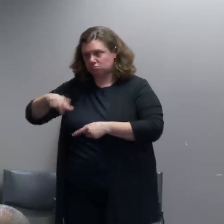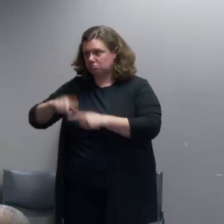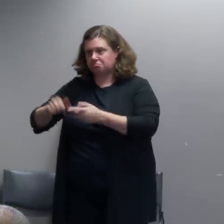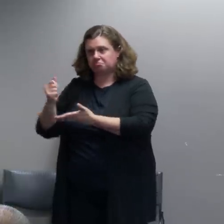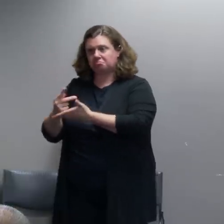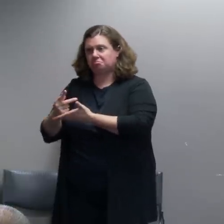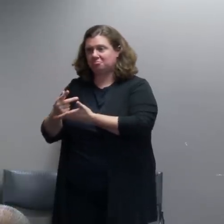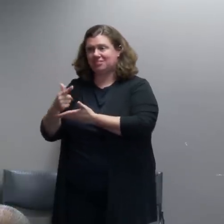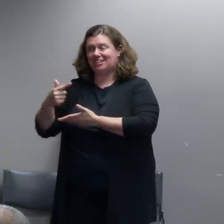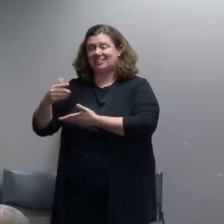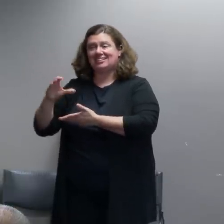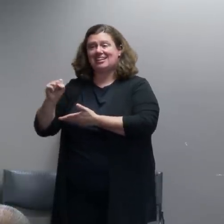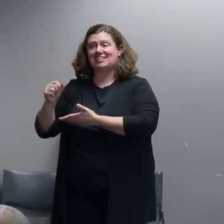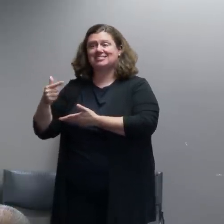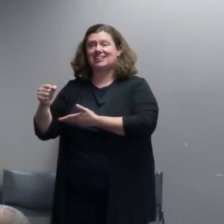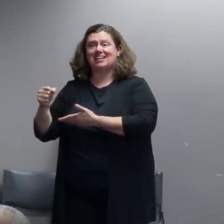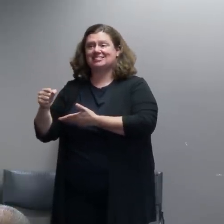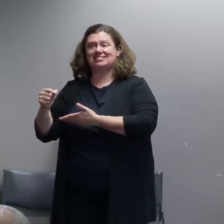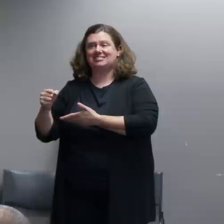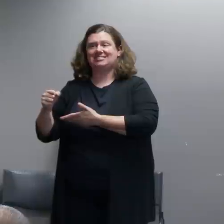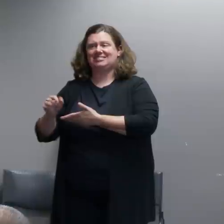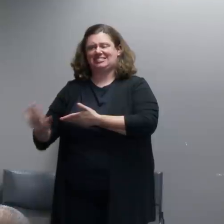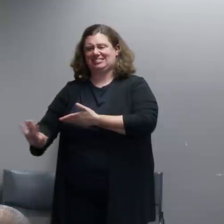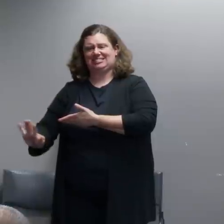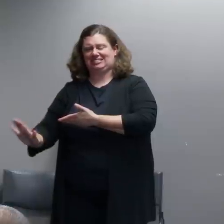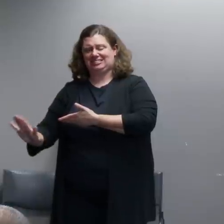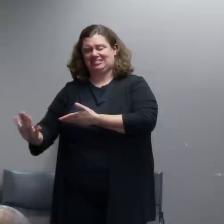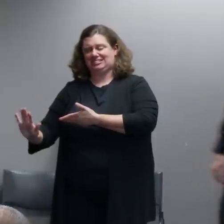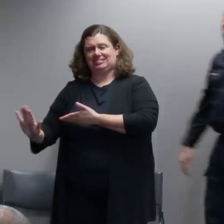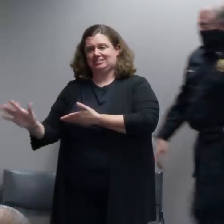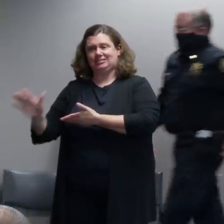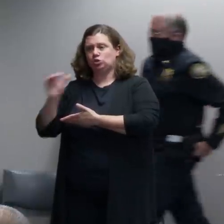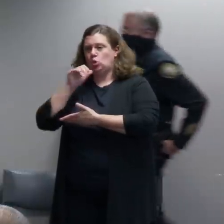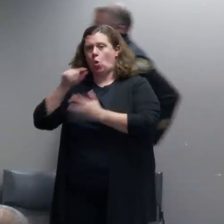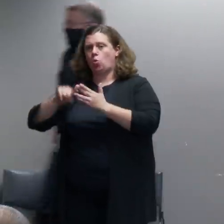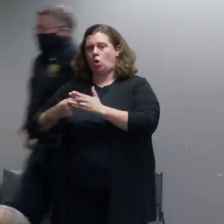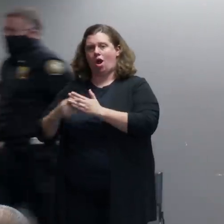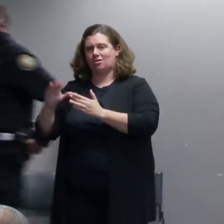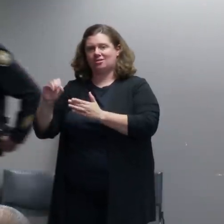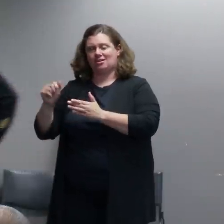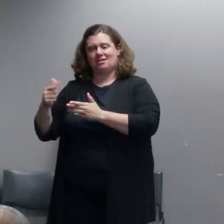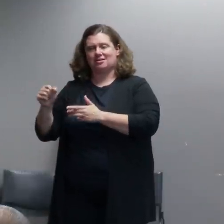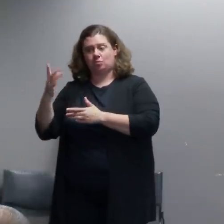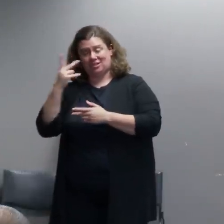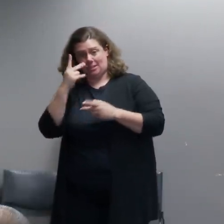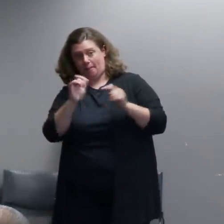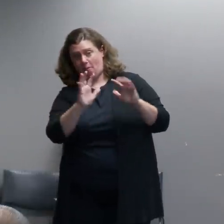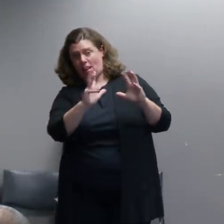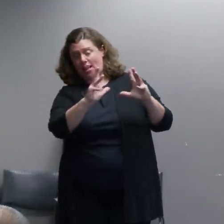and they waited until everybody who was leaving left. And until there was nobody else leaving that crowd